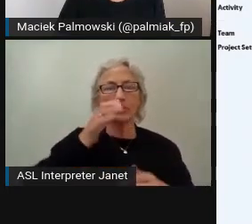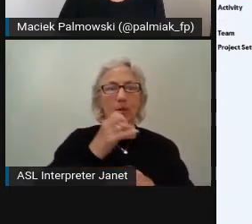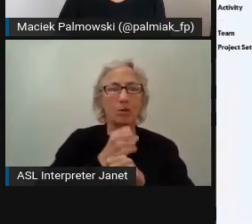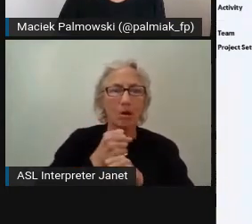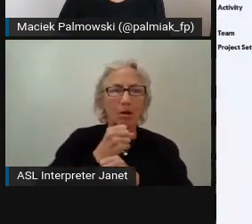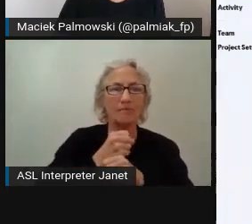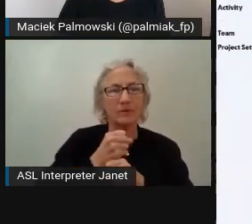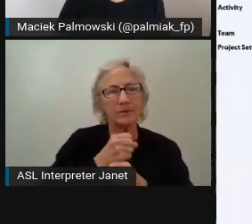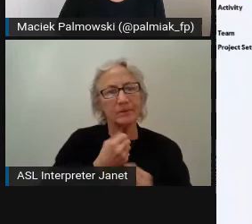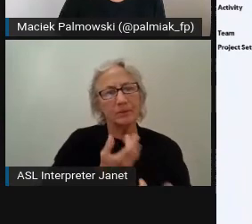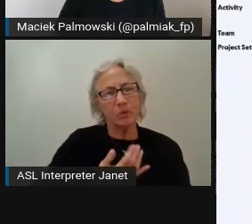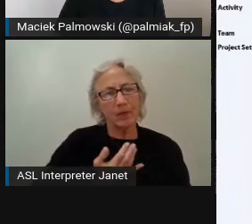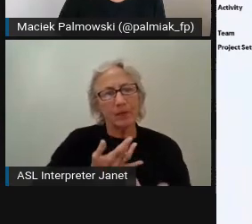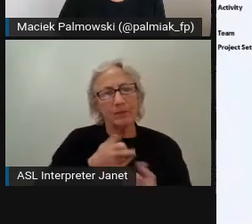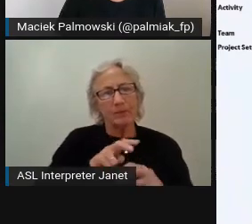for the result.